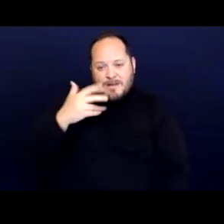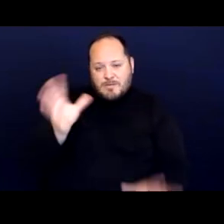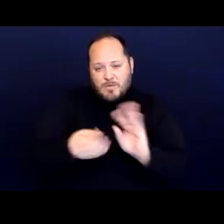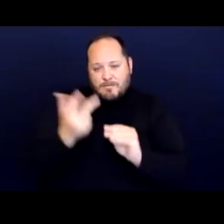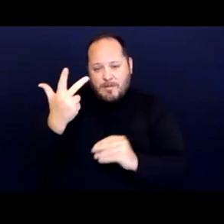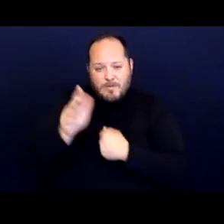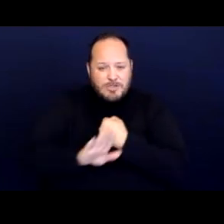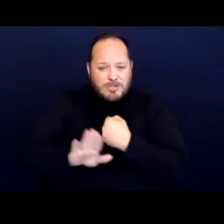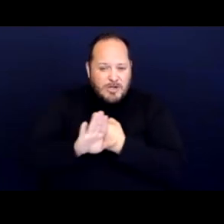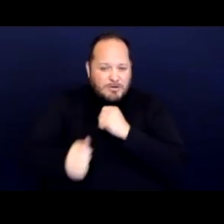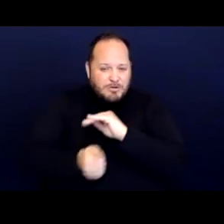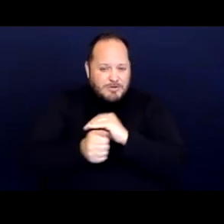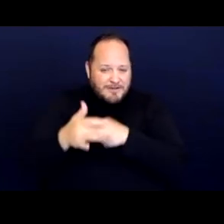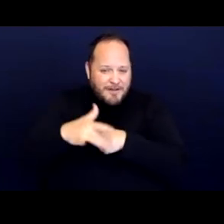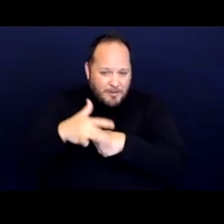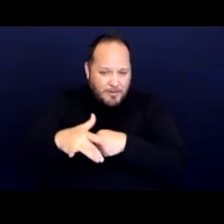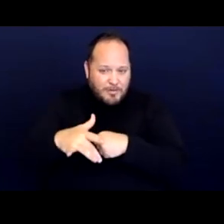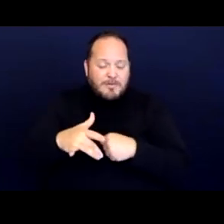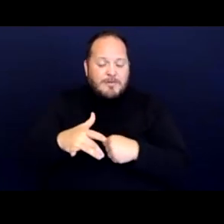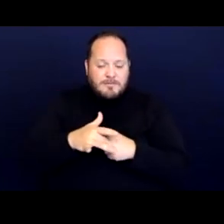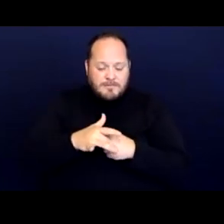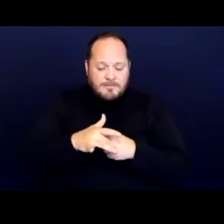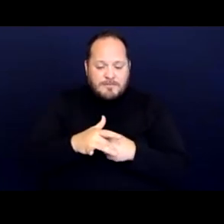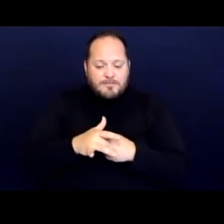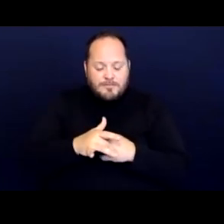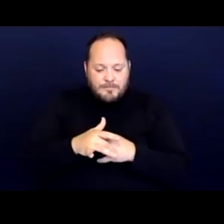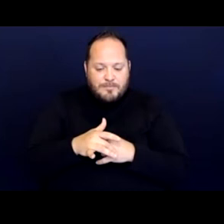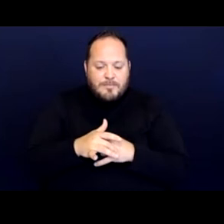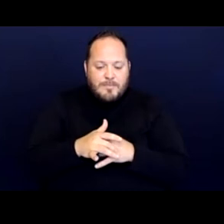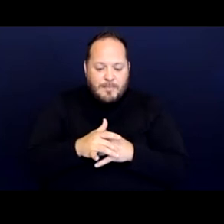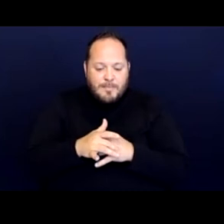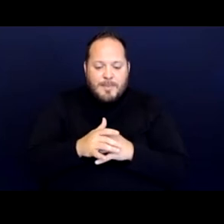and it was made clear under the record